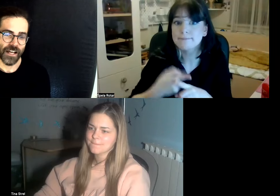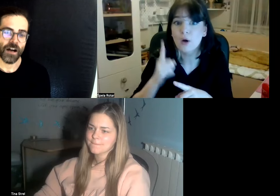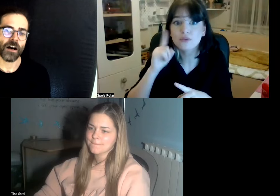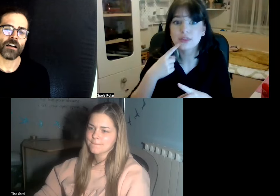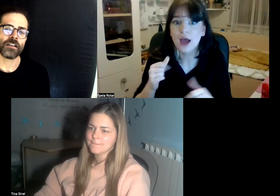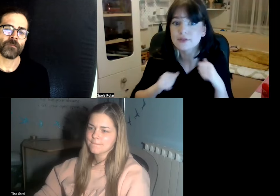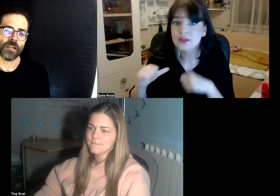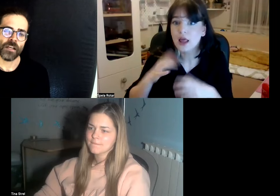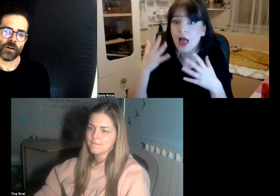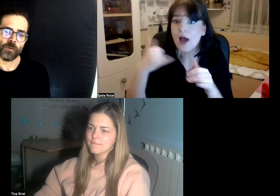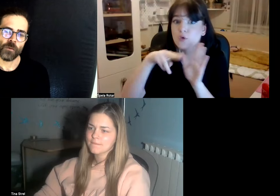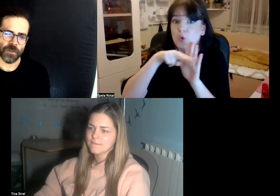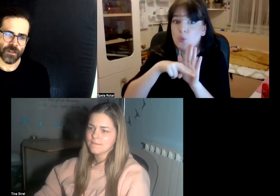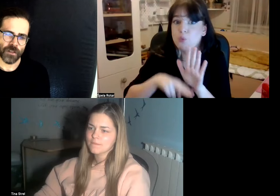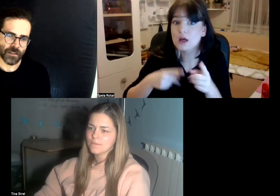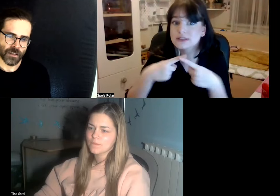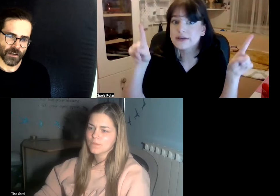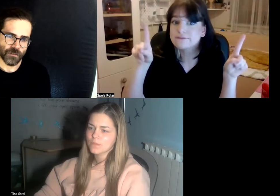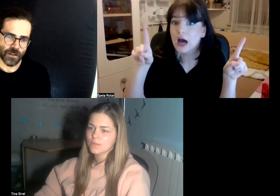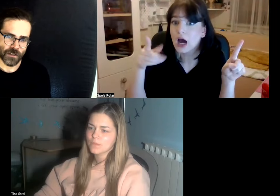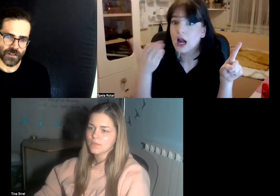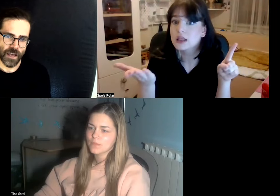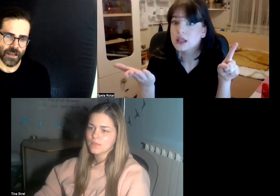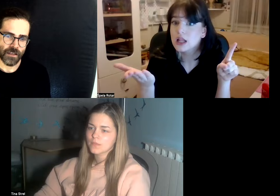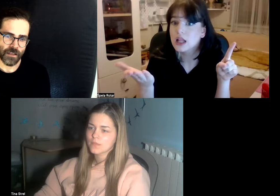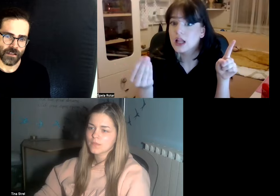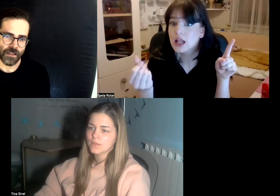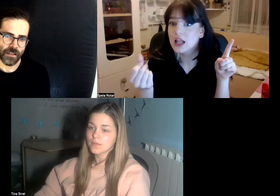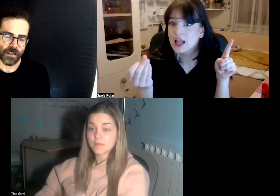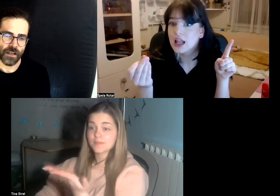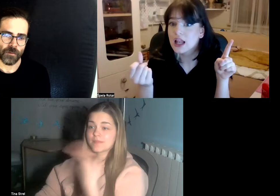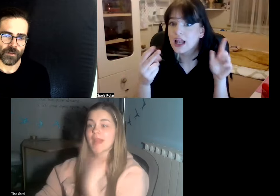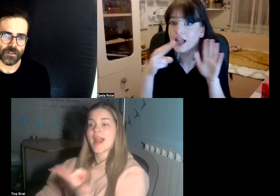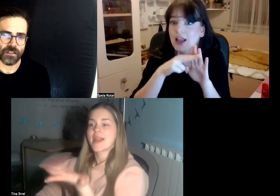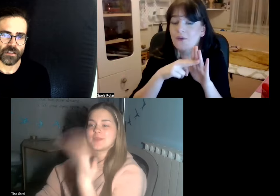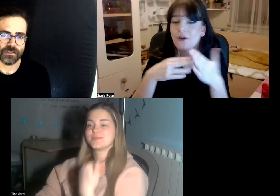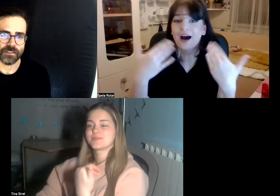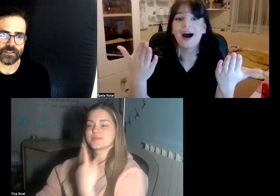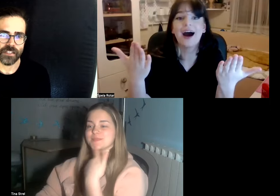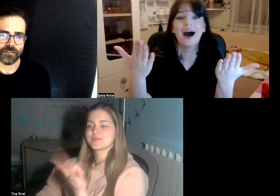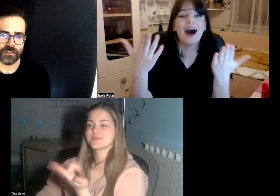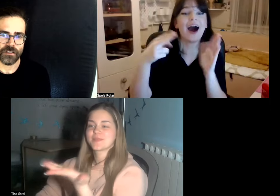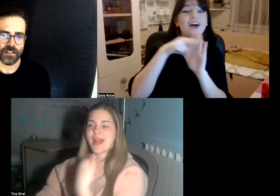one important thing that I forget to say about Deaf culture